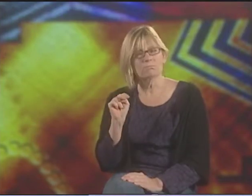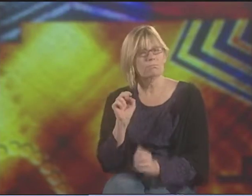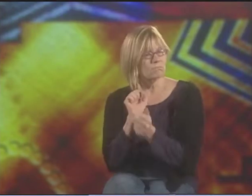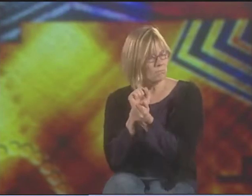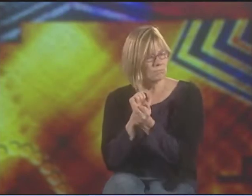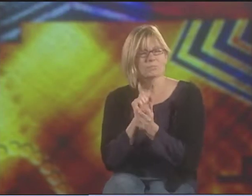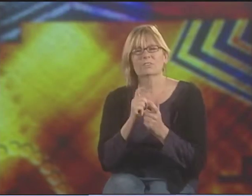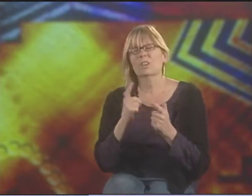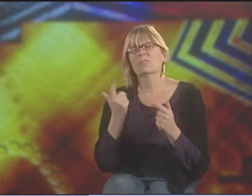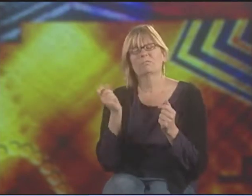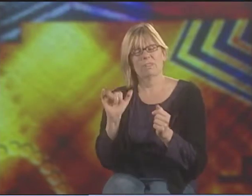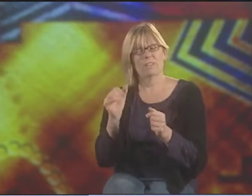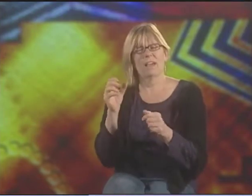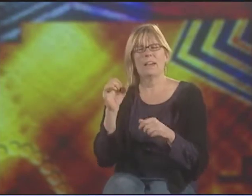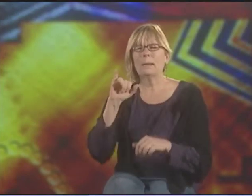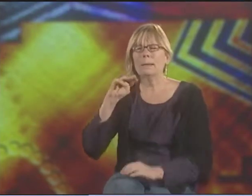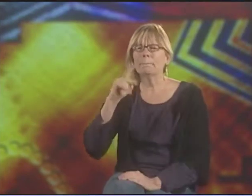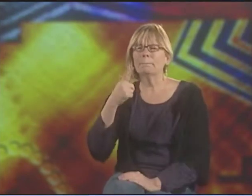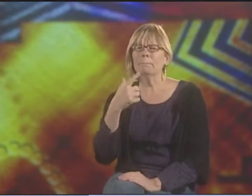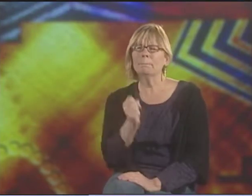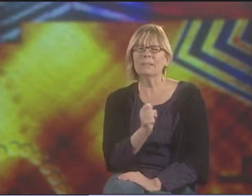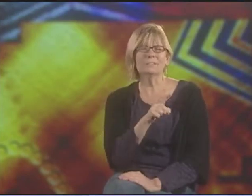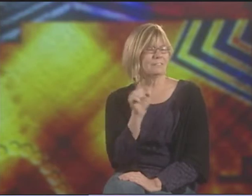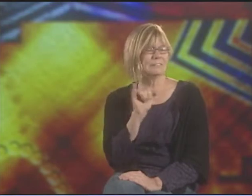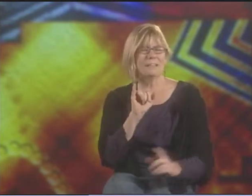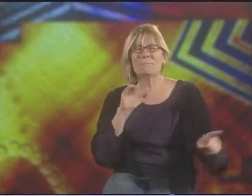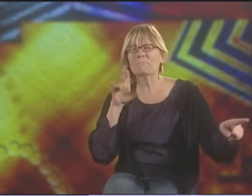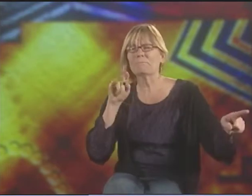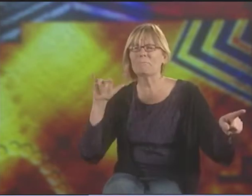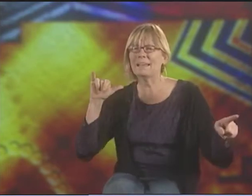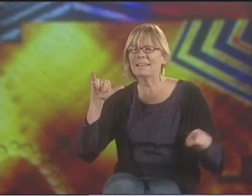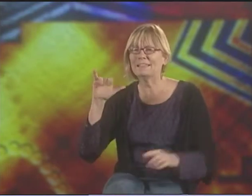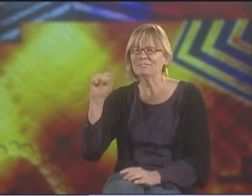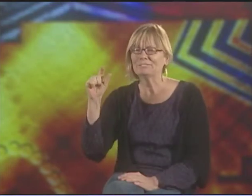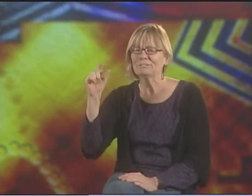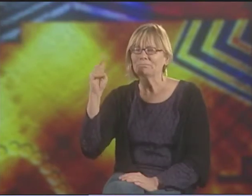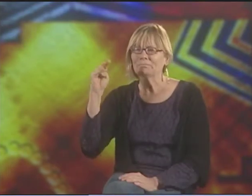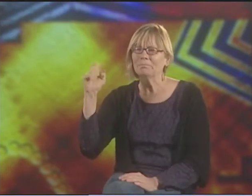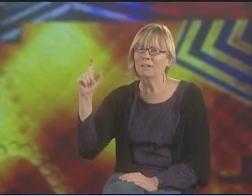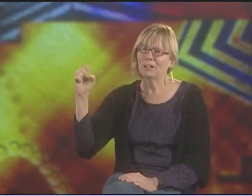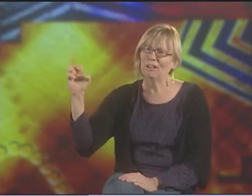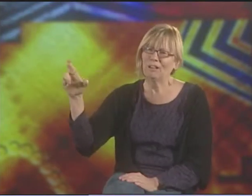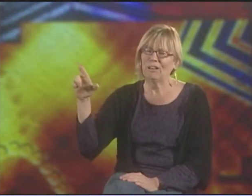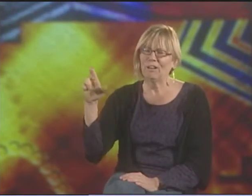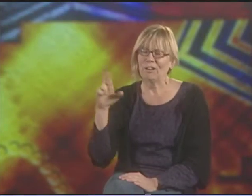THAT PATRICK CREATED THAT'S ALSO ABOUT HANDS THAT ARE MANACLED AS WELL.